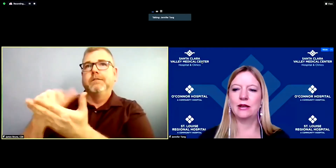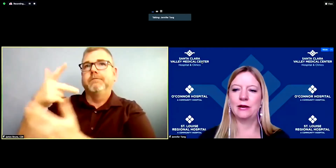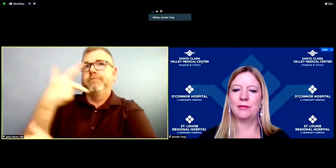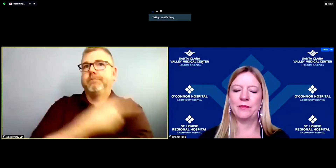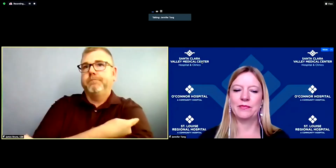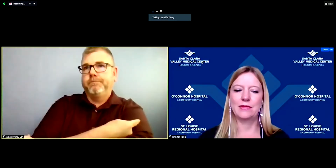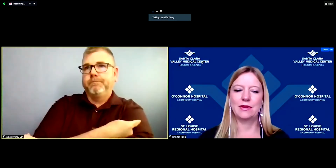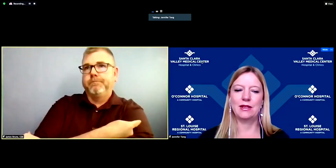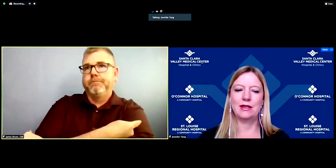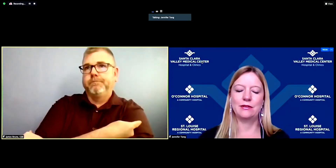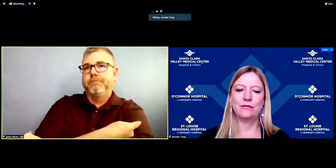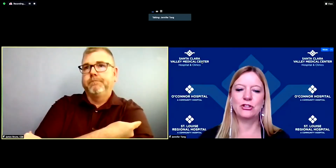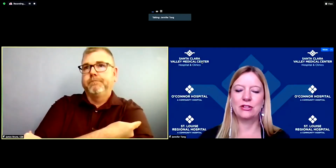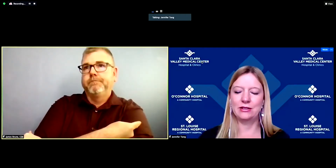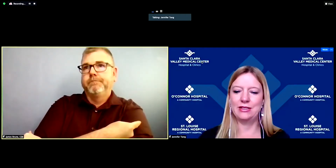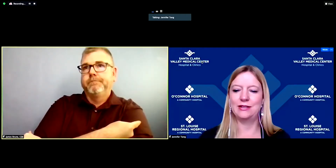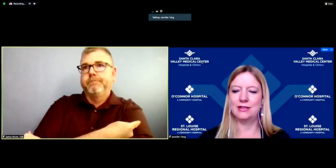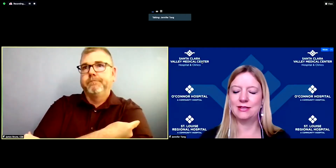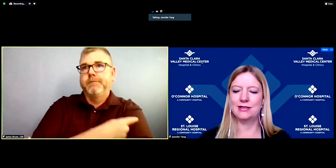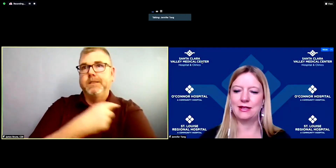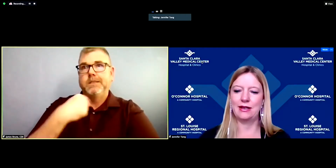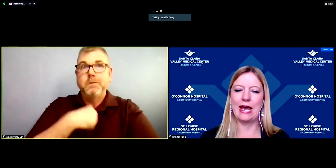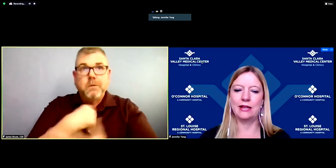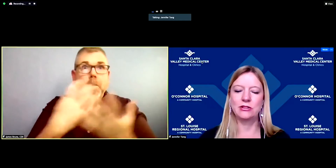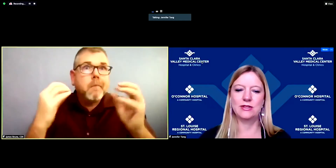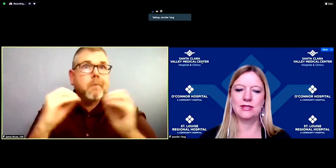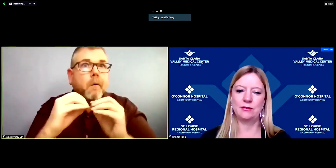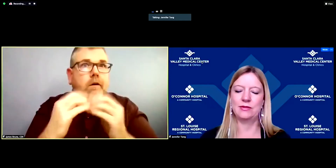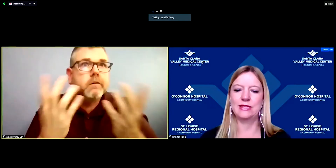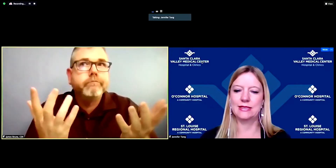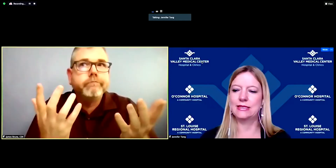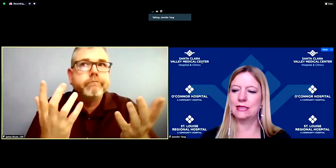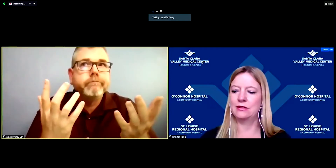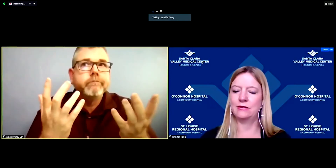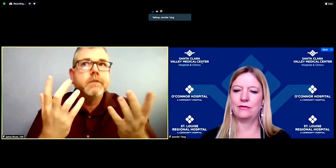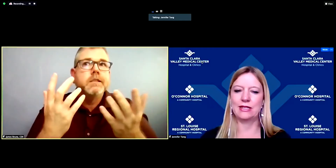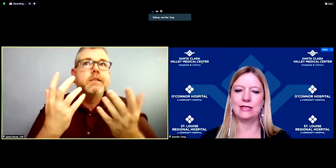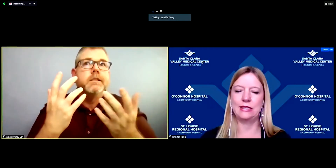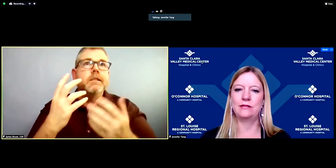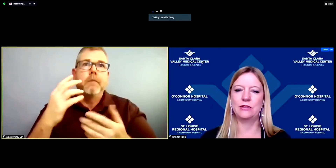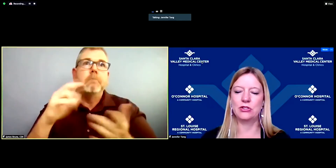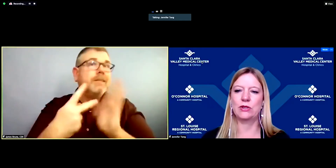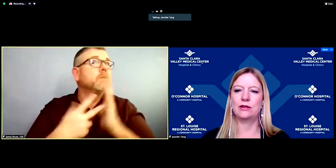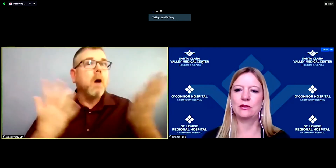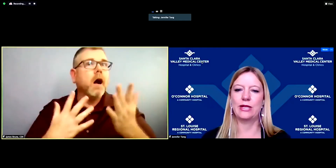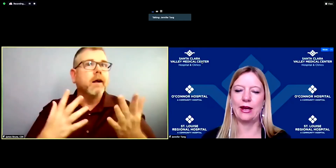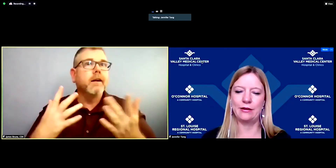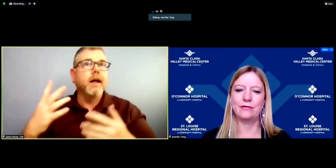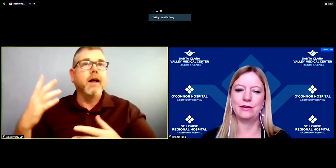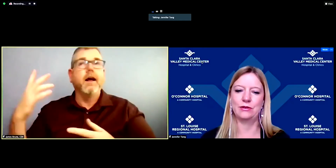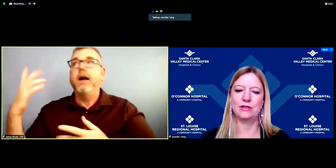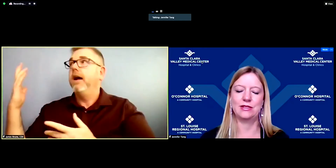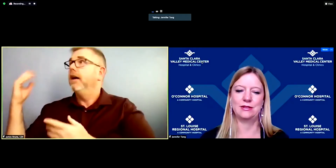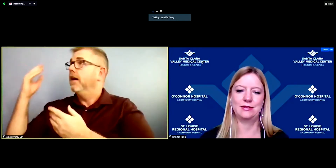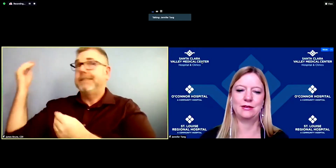um fortunately it does add to some existing vaccine inventory that we have in order to